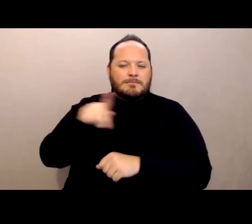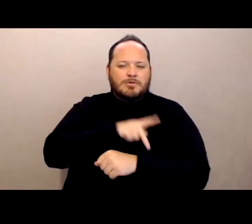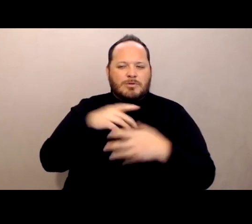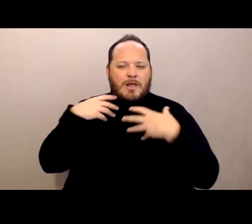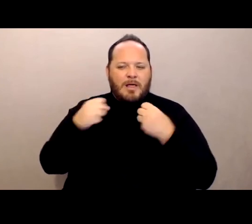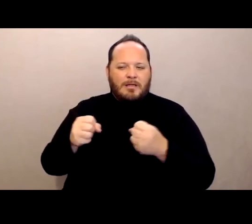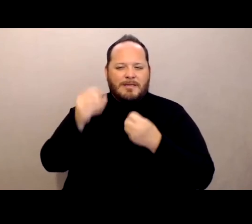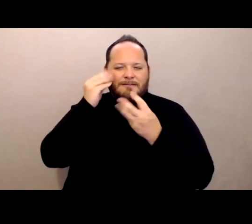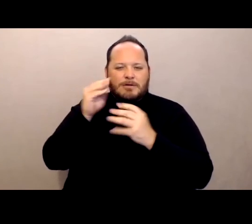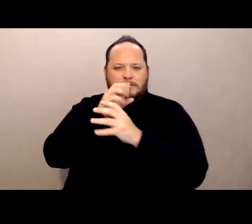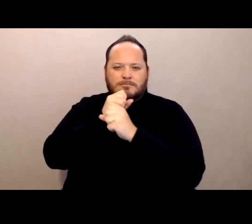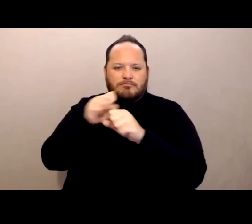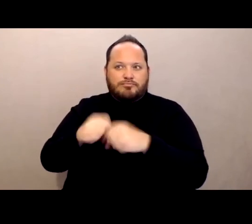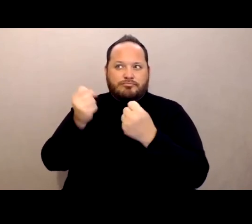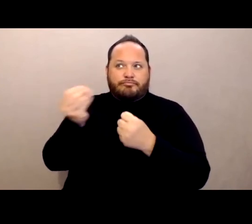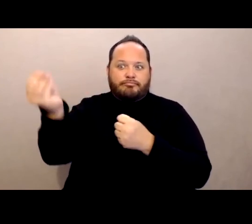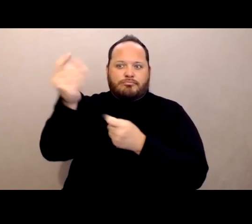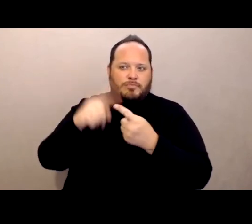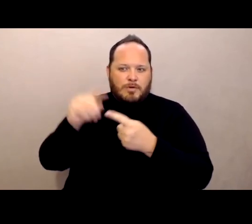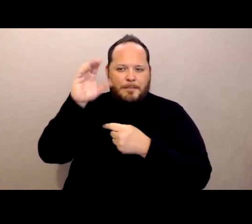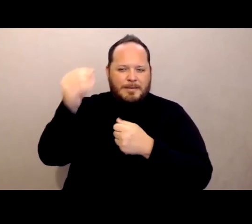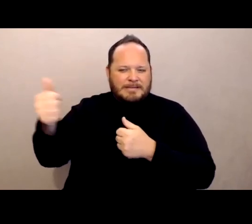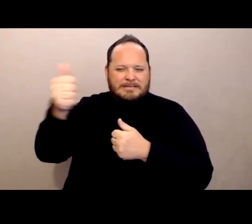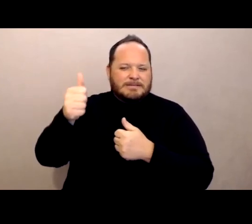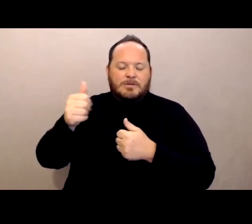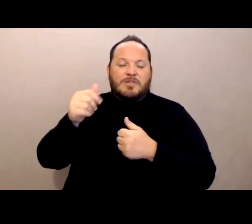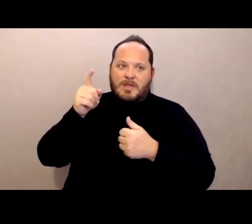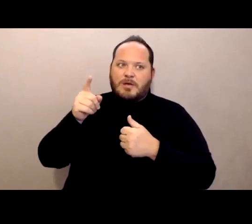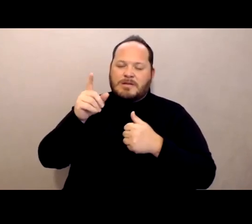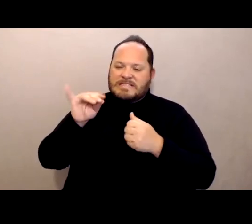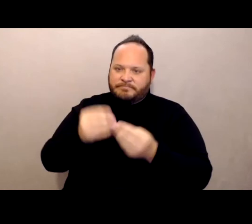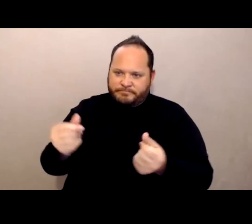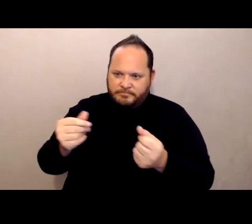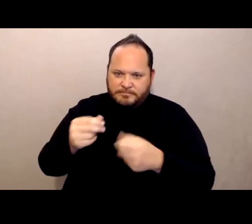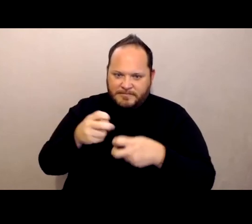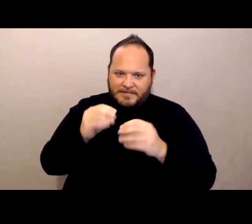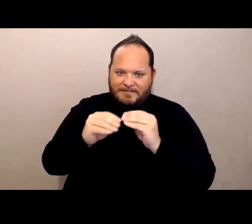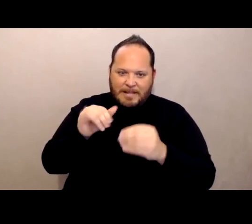But yeah, I don't know if ultimately, the management of the facility has the right to know